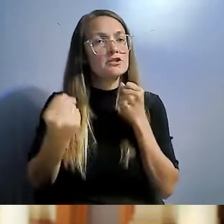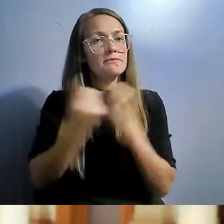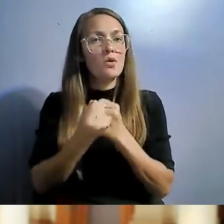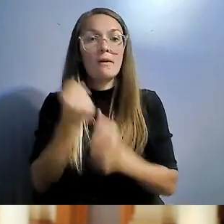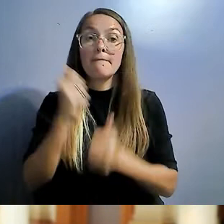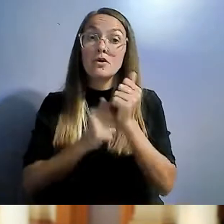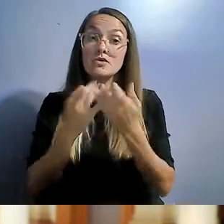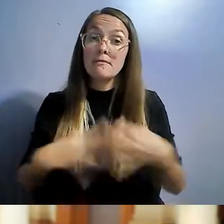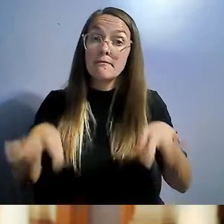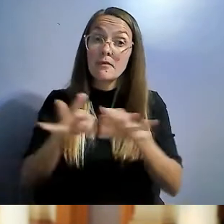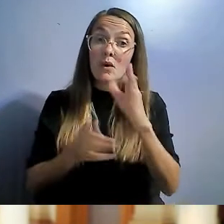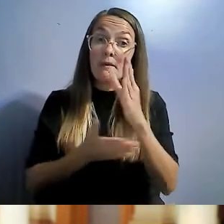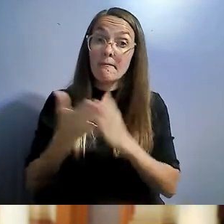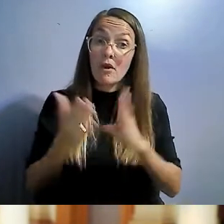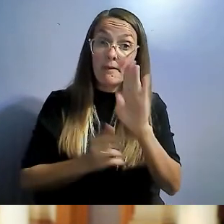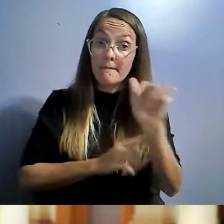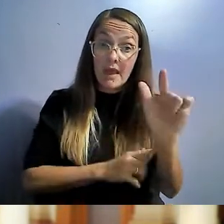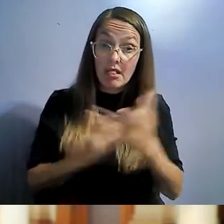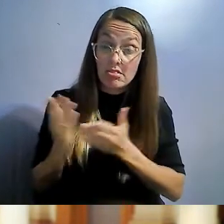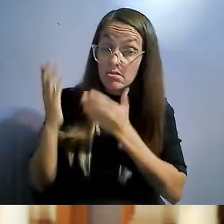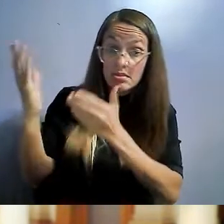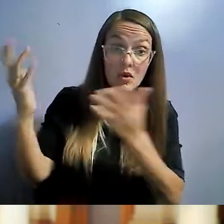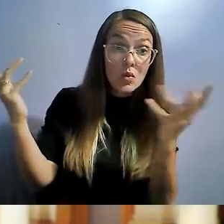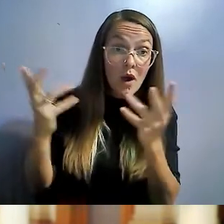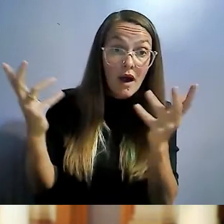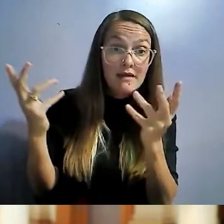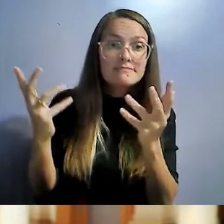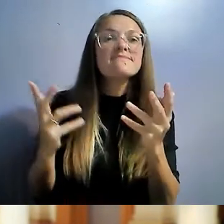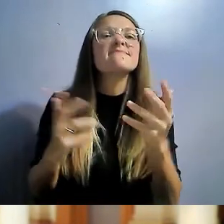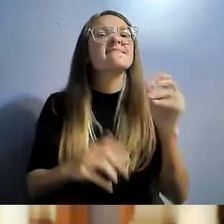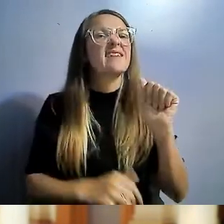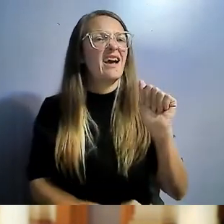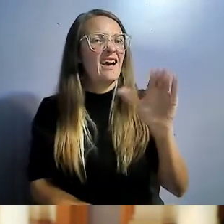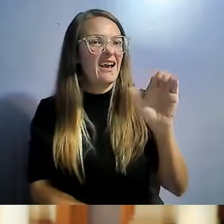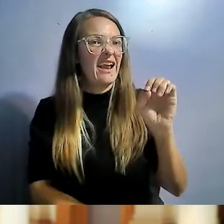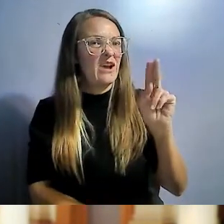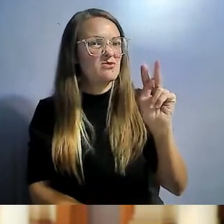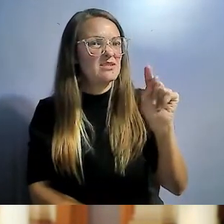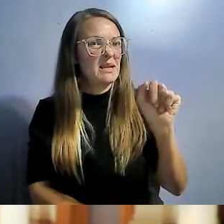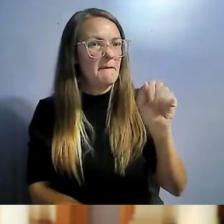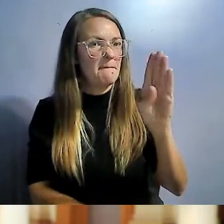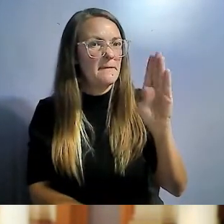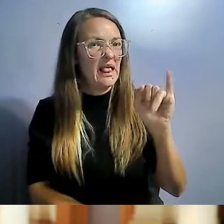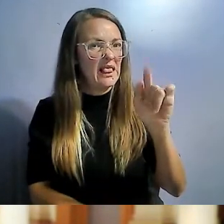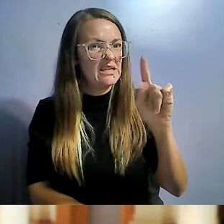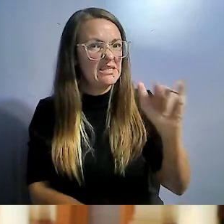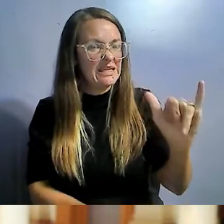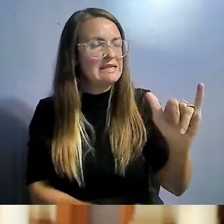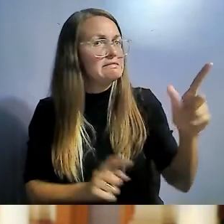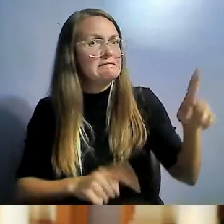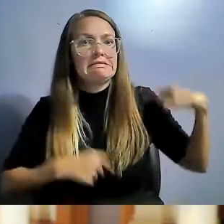accountability. Something that has been lacking in this industry for a very long time.